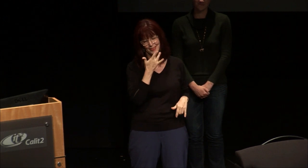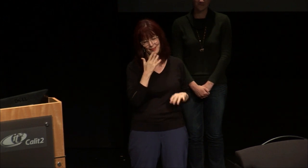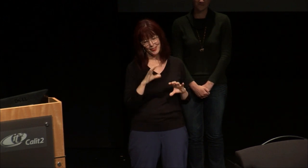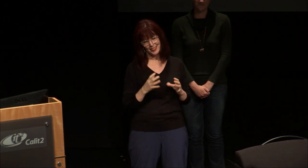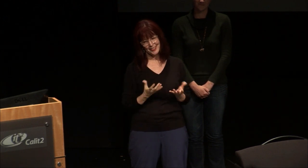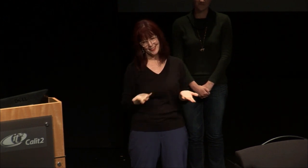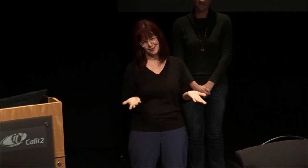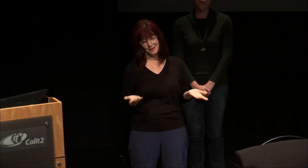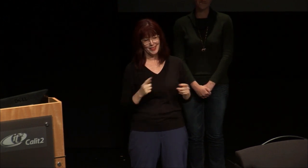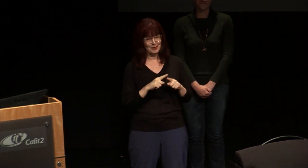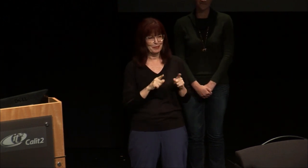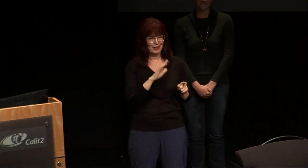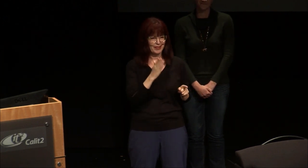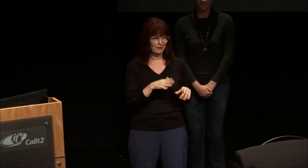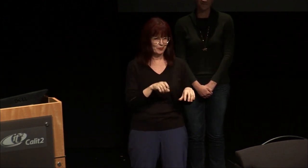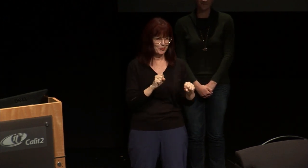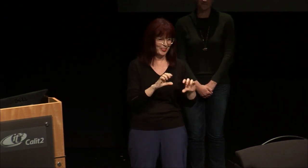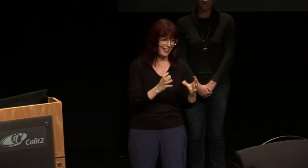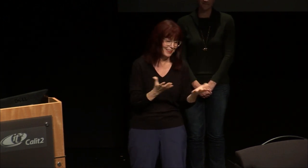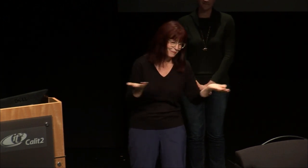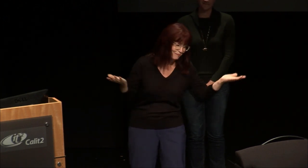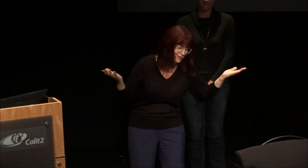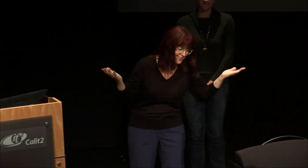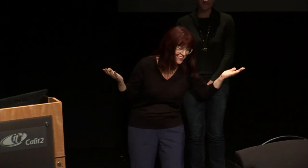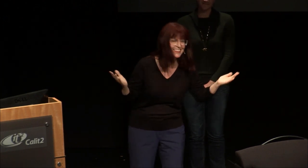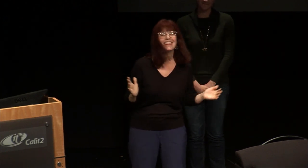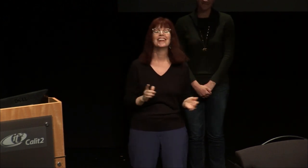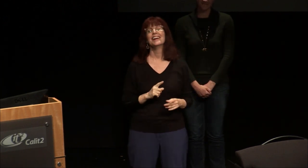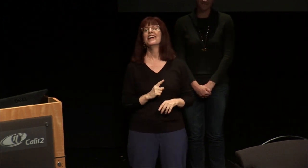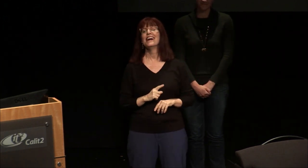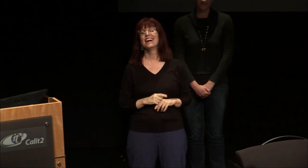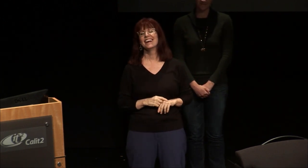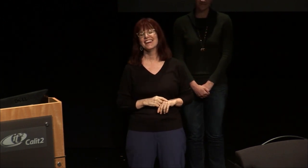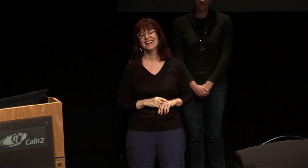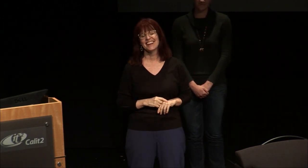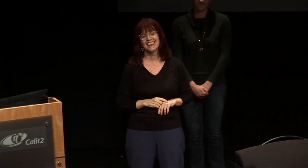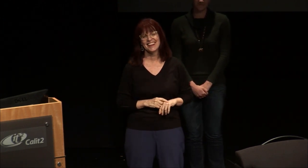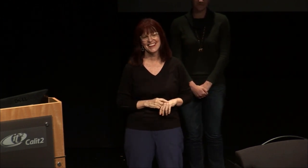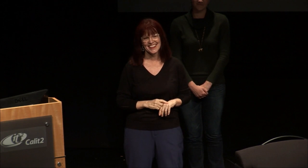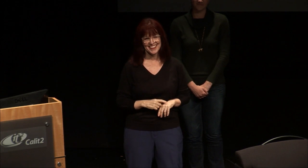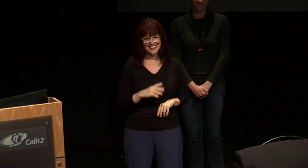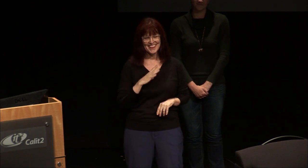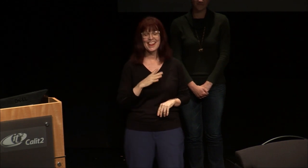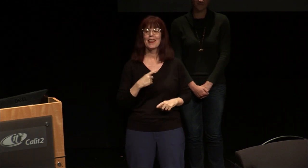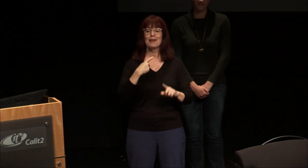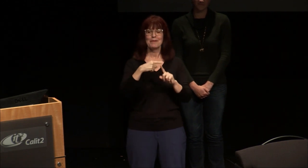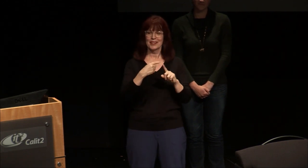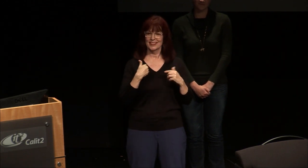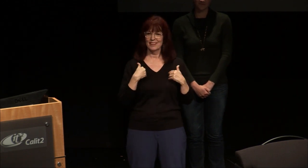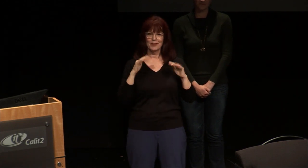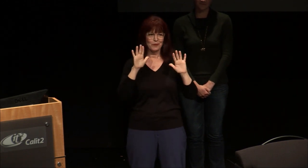too I wait I never took a class but if I could I would have been my favorite class